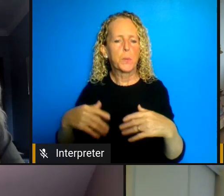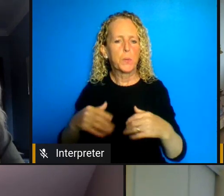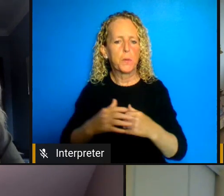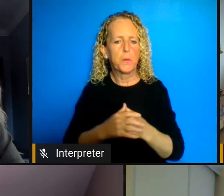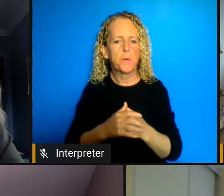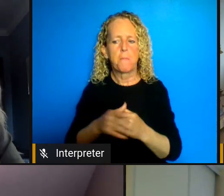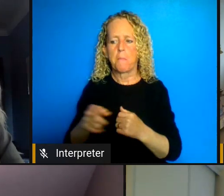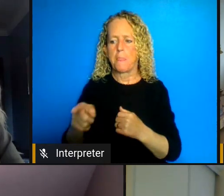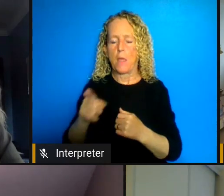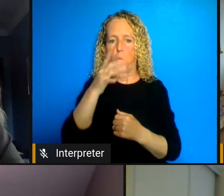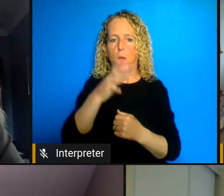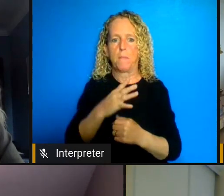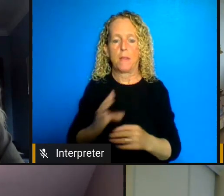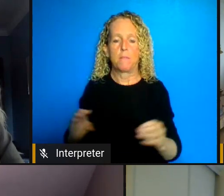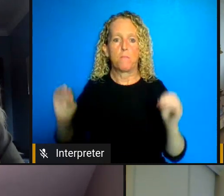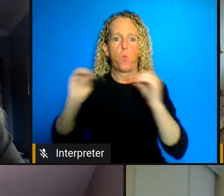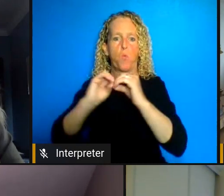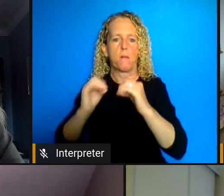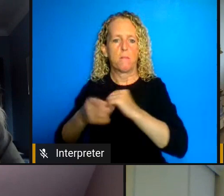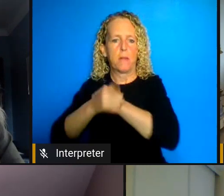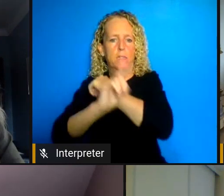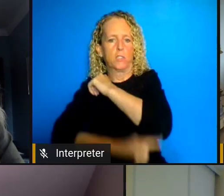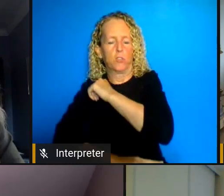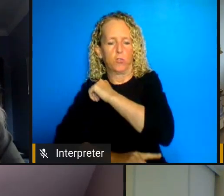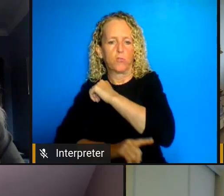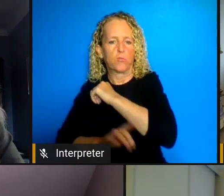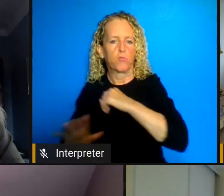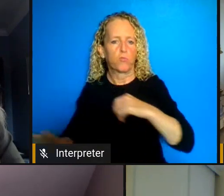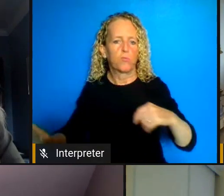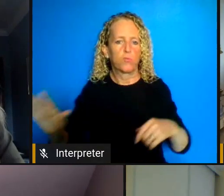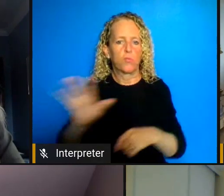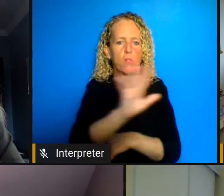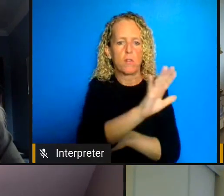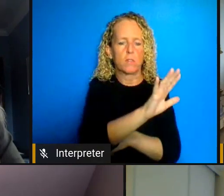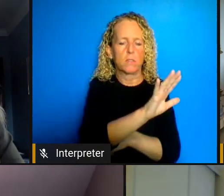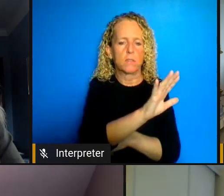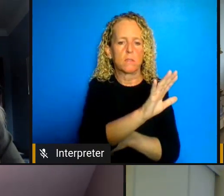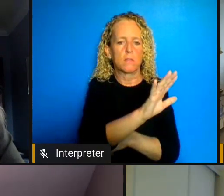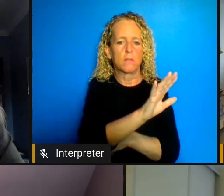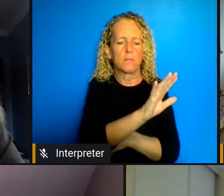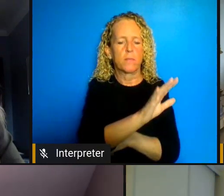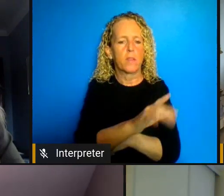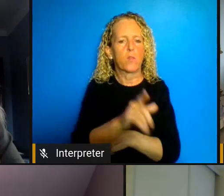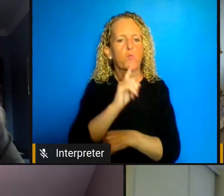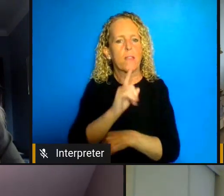across and I think really this is just yet another symptom is a very very